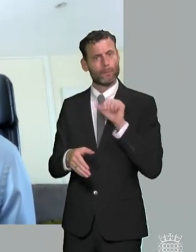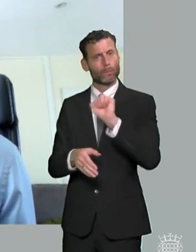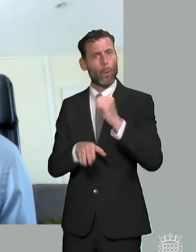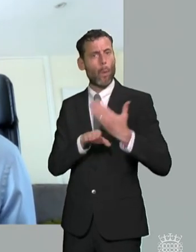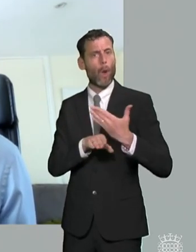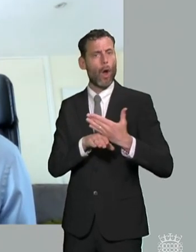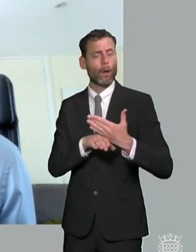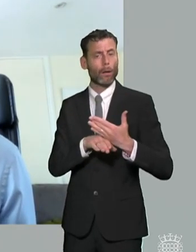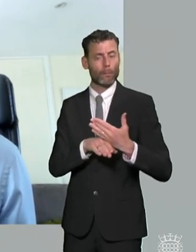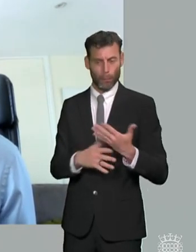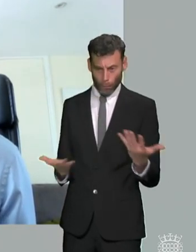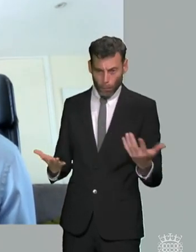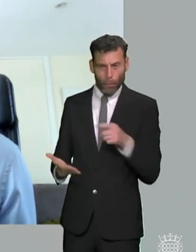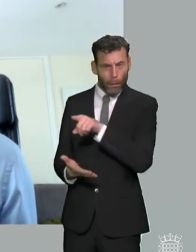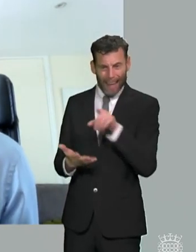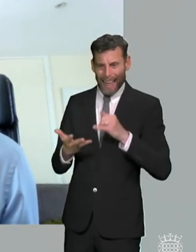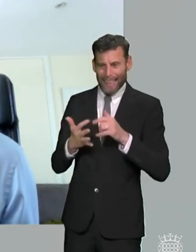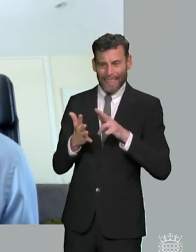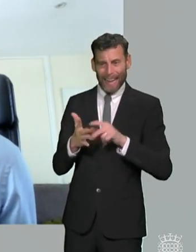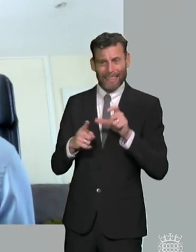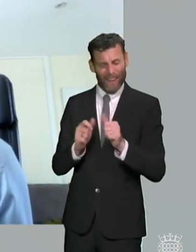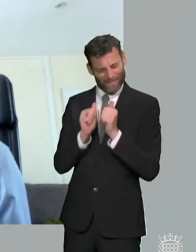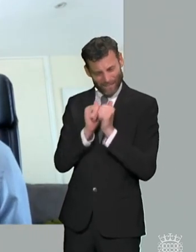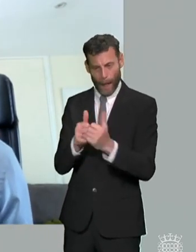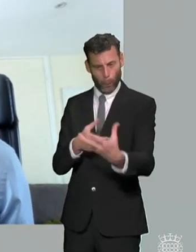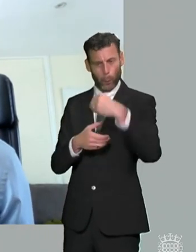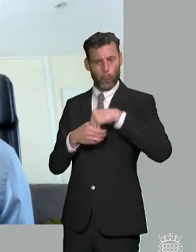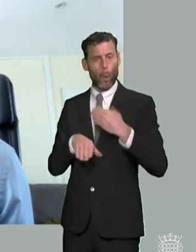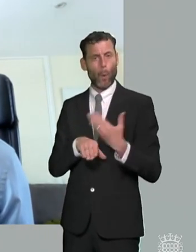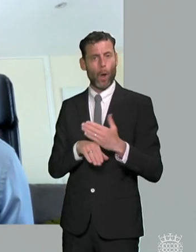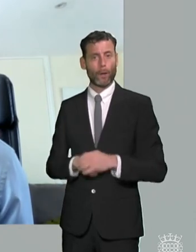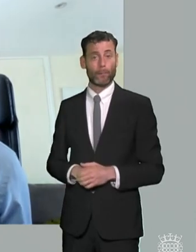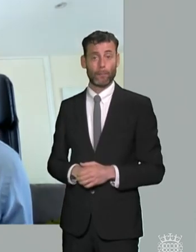to employ people with scnd and of course we all know there's a labor shortage at the moment so why